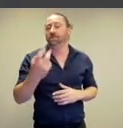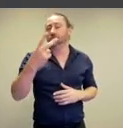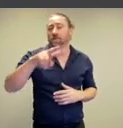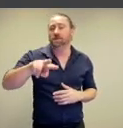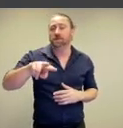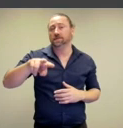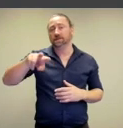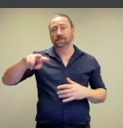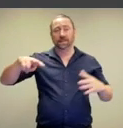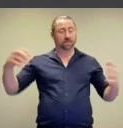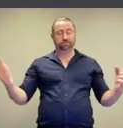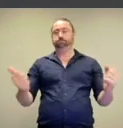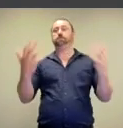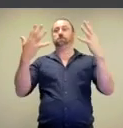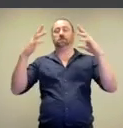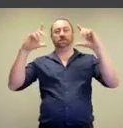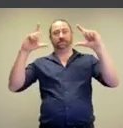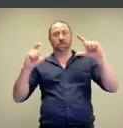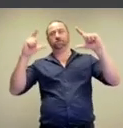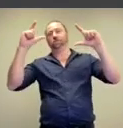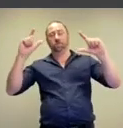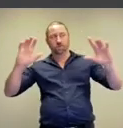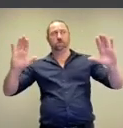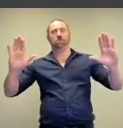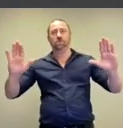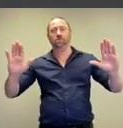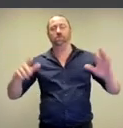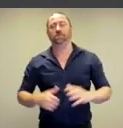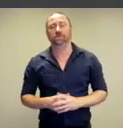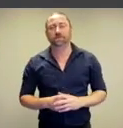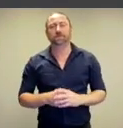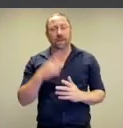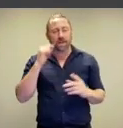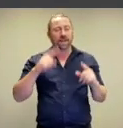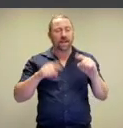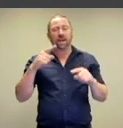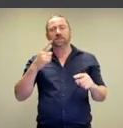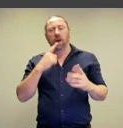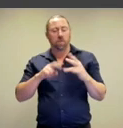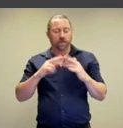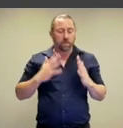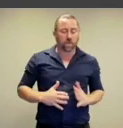it's a series of 20 larger than life